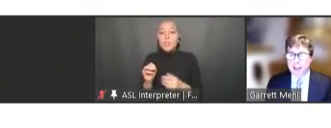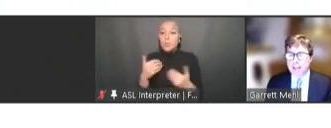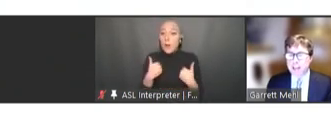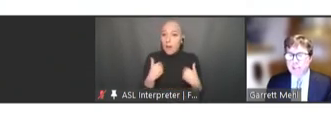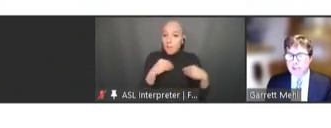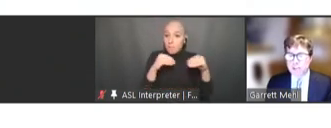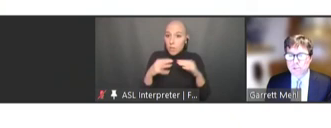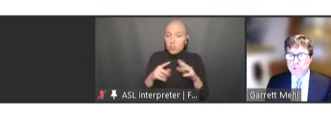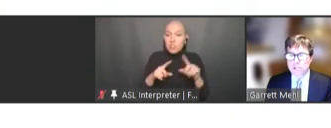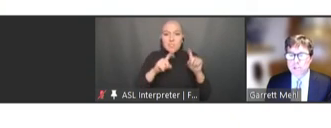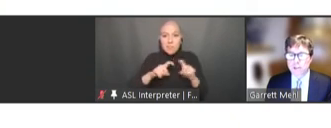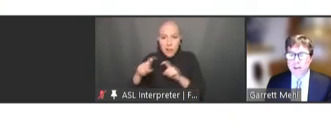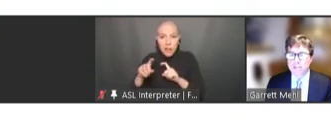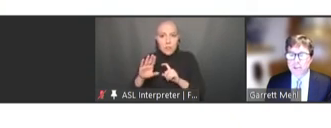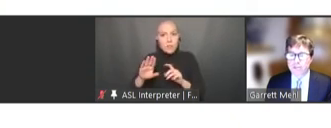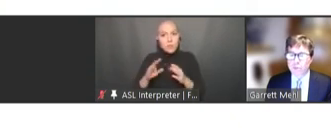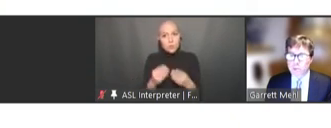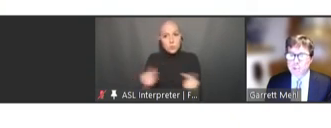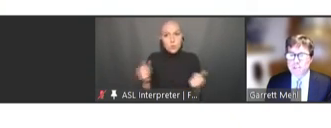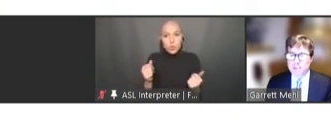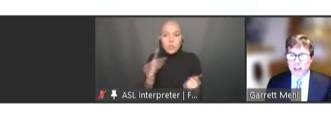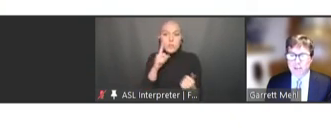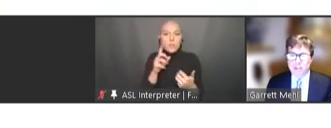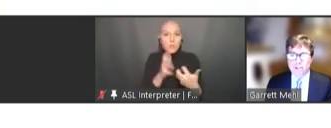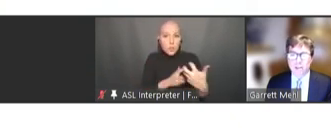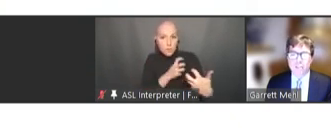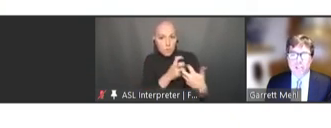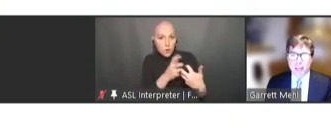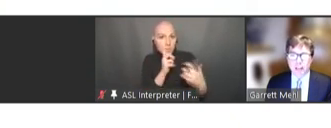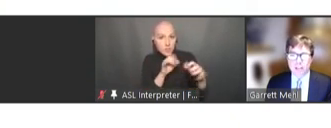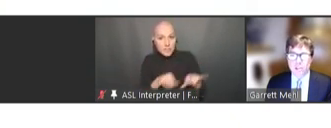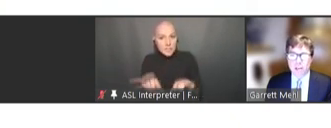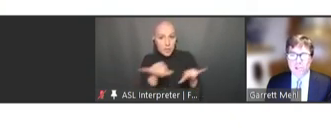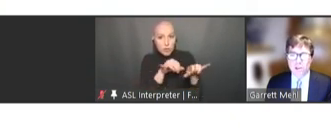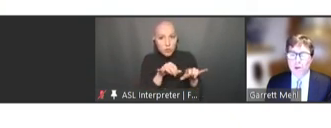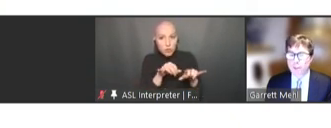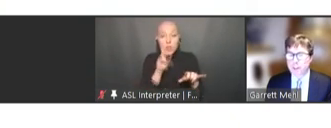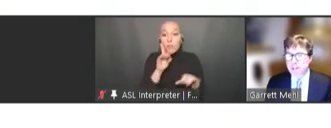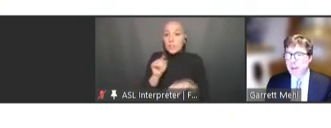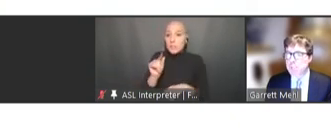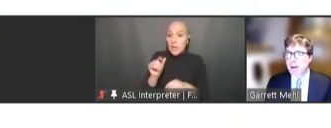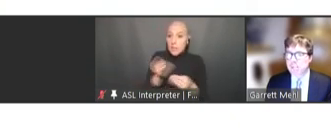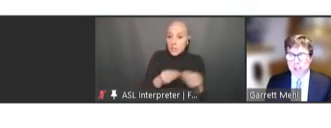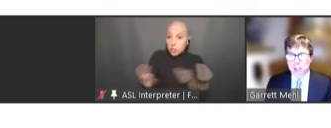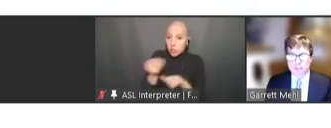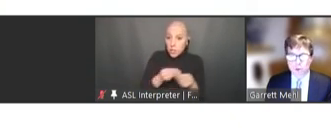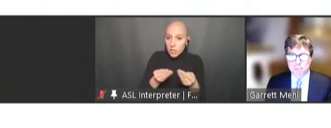test their solutions for conformance to standards for data exchange within a sand-boxing platform.